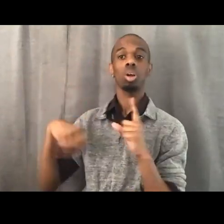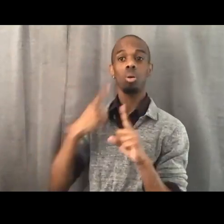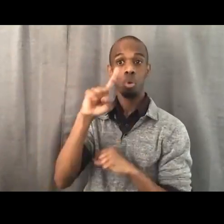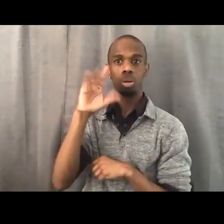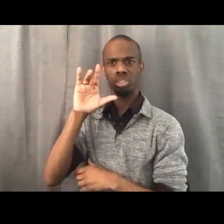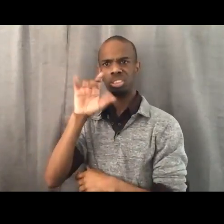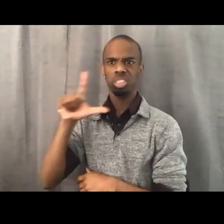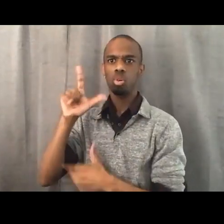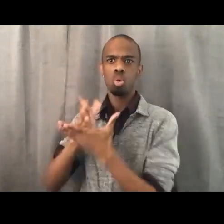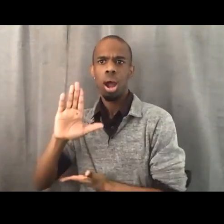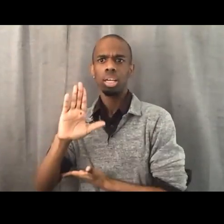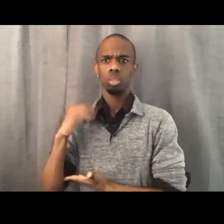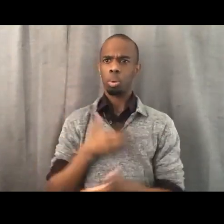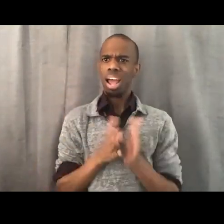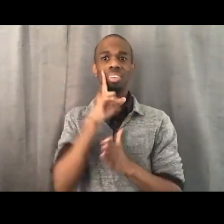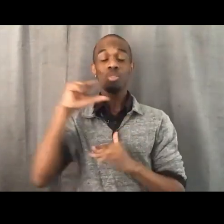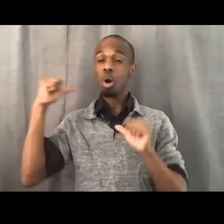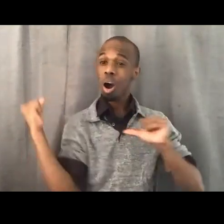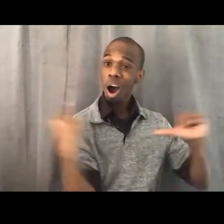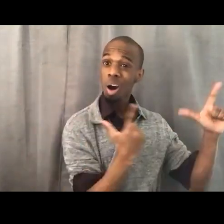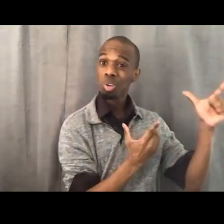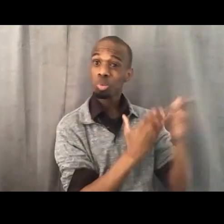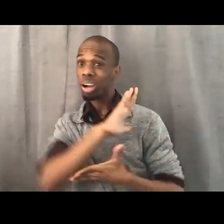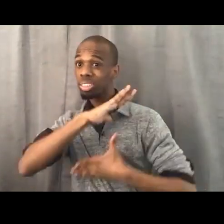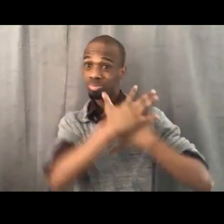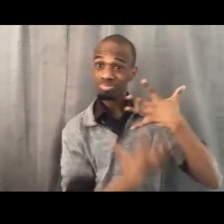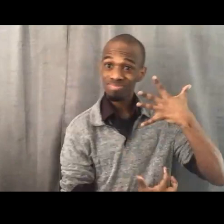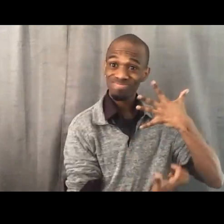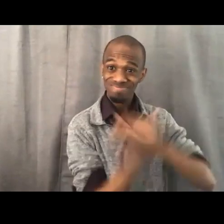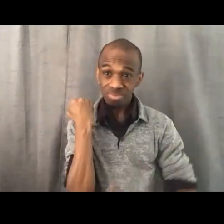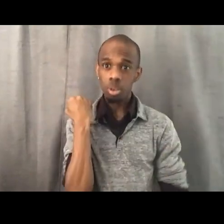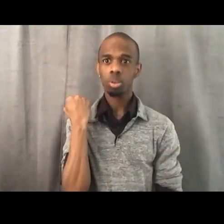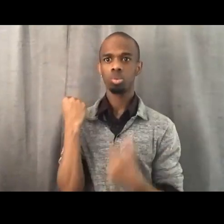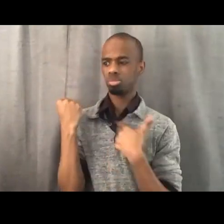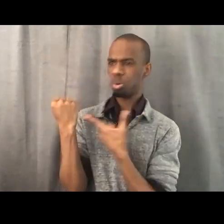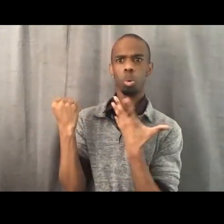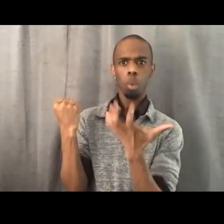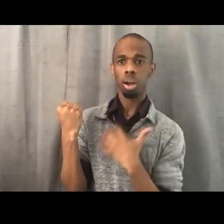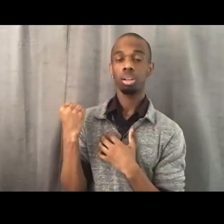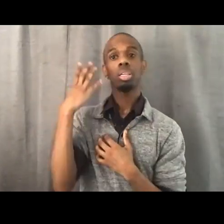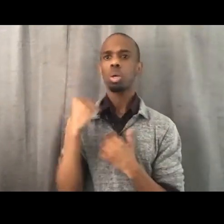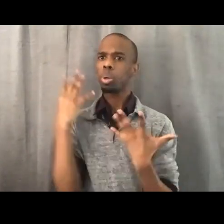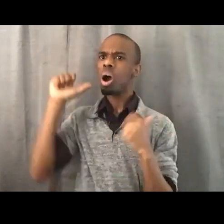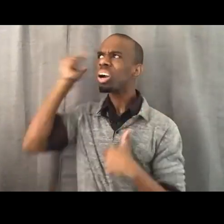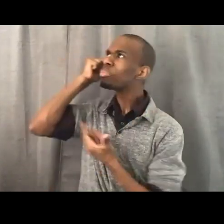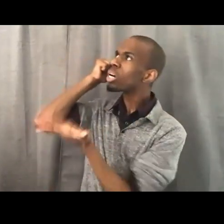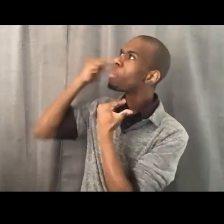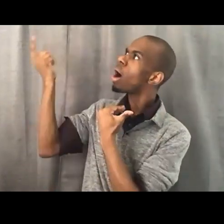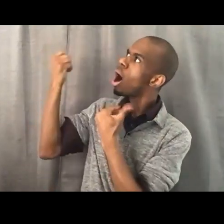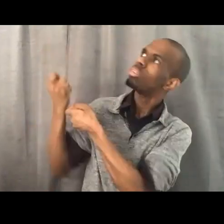we want government to intervene and protect us from oppressions, from local government, from state government,